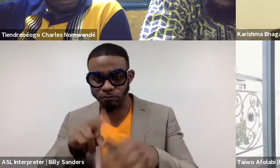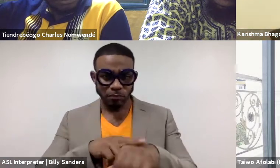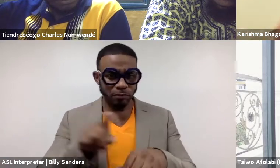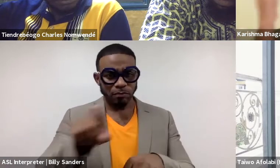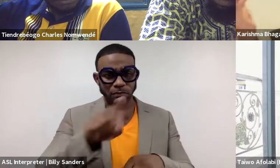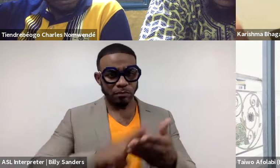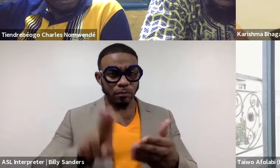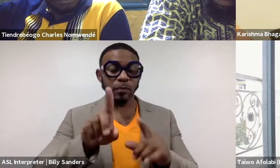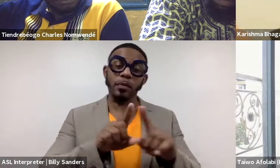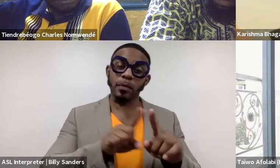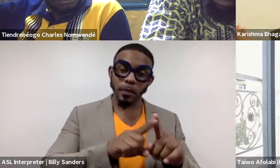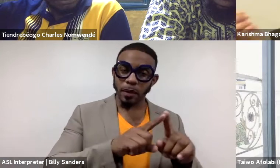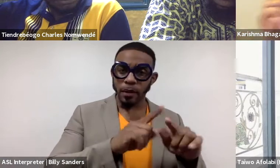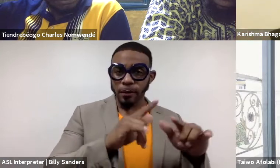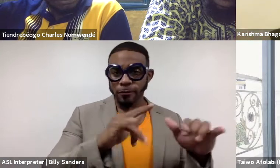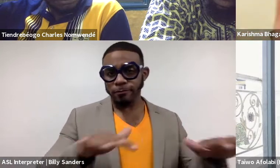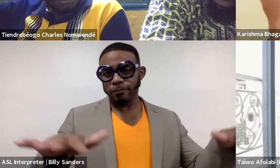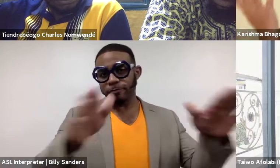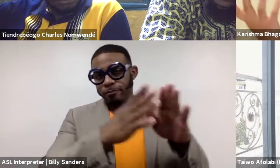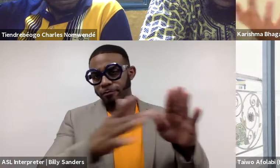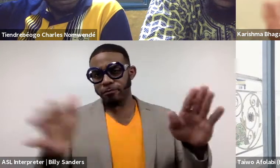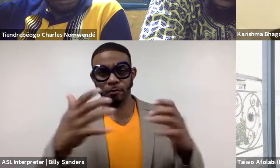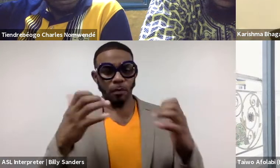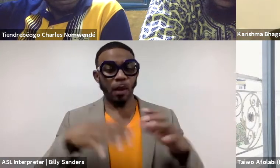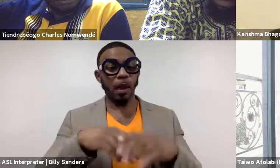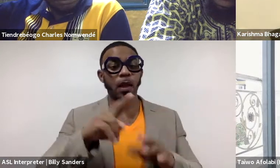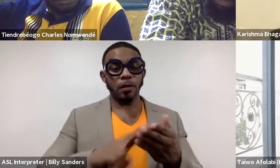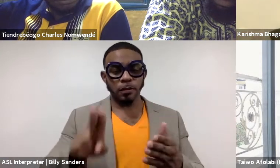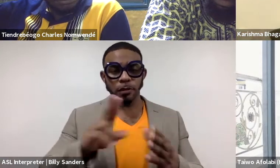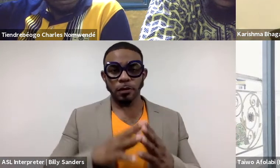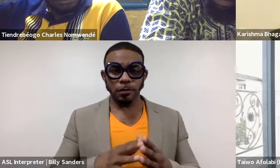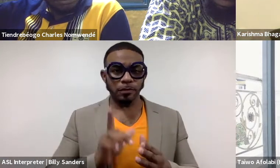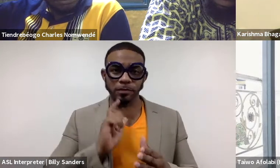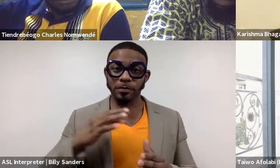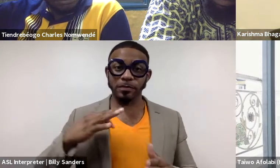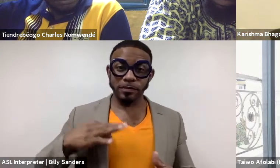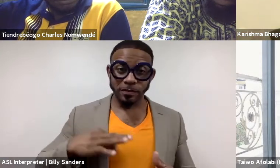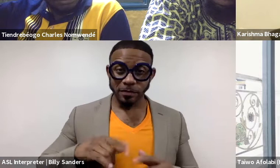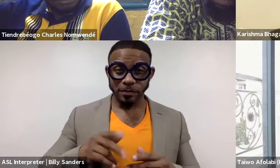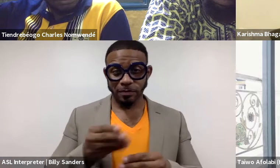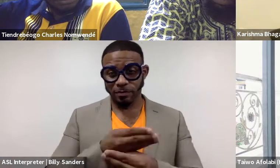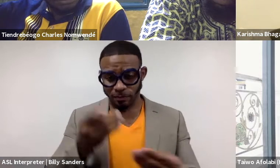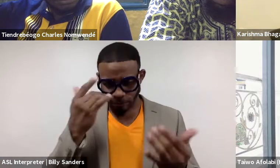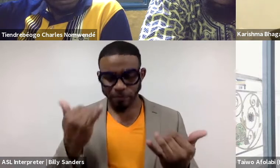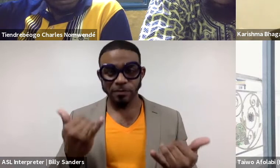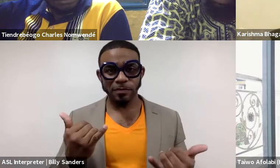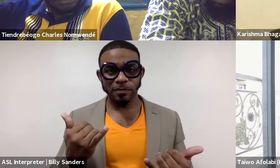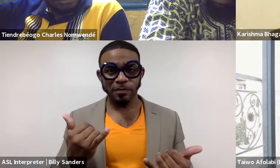and also a wide range of audiences outside the university. And there was a benefit in that exchange because now it comes